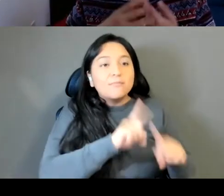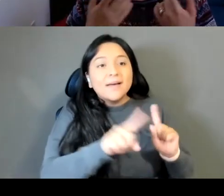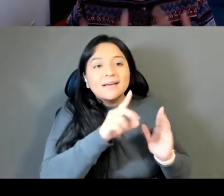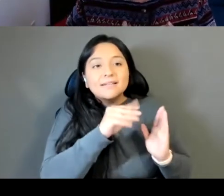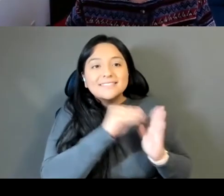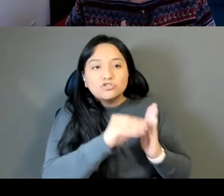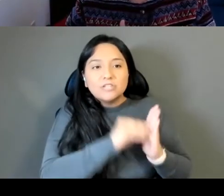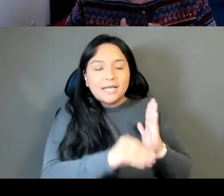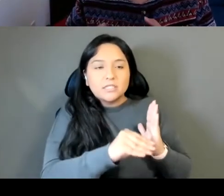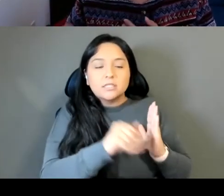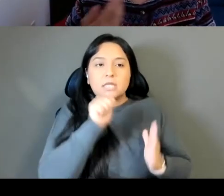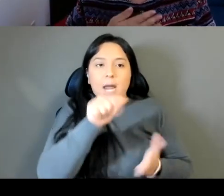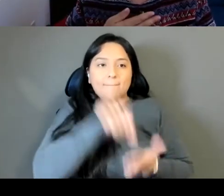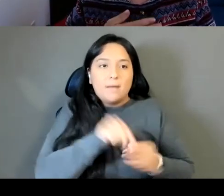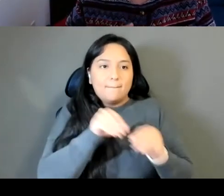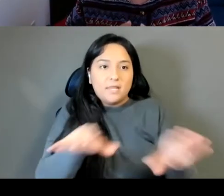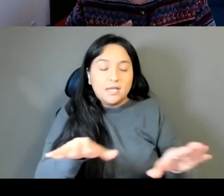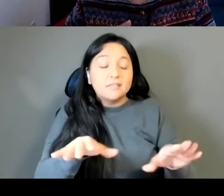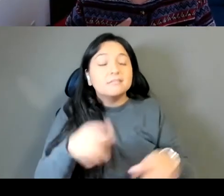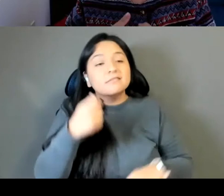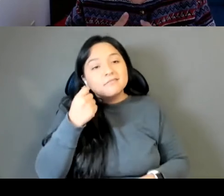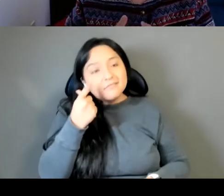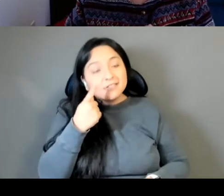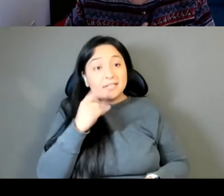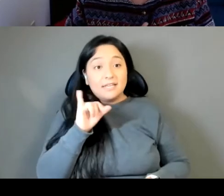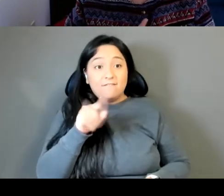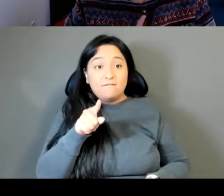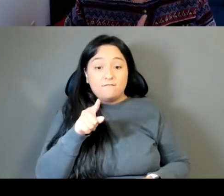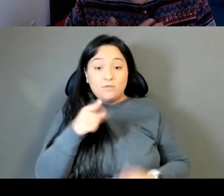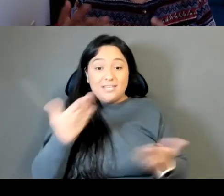However, you can get that dissertation cold if you're in the United States and still read it.